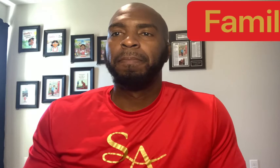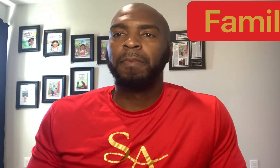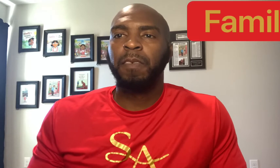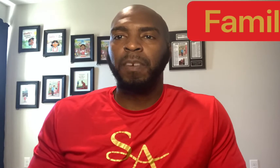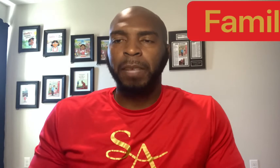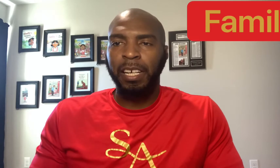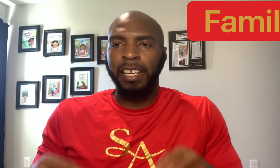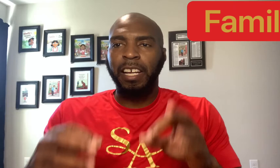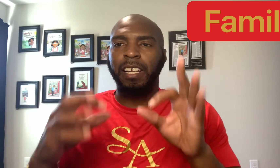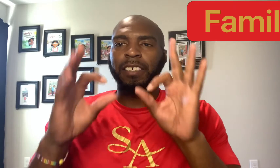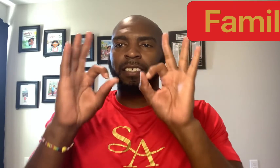Familia.